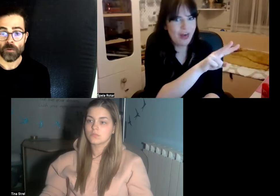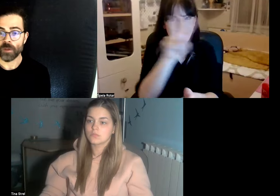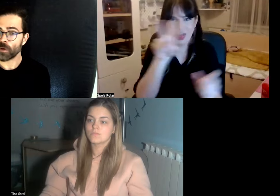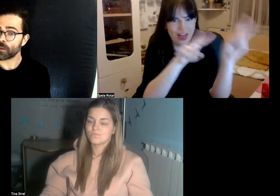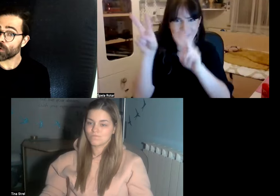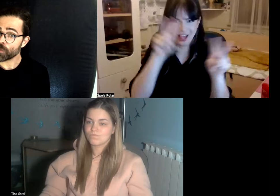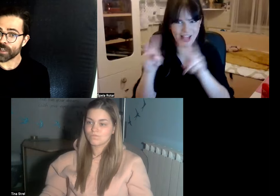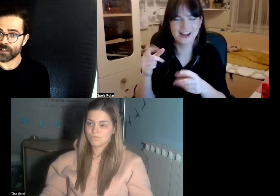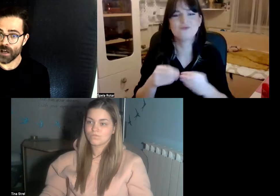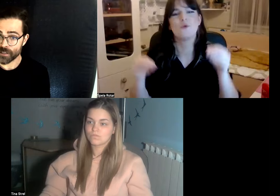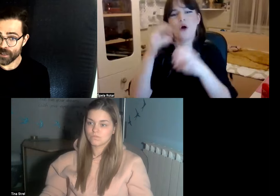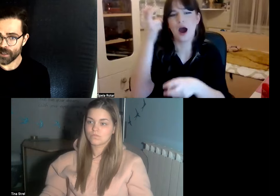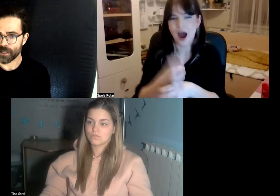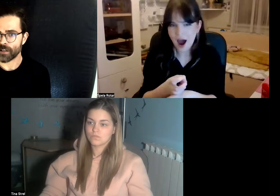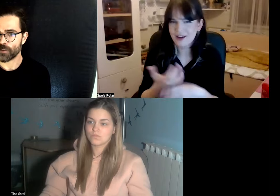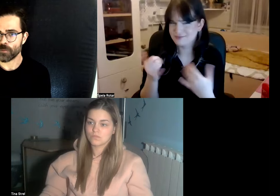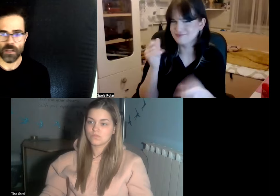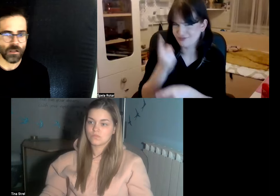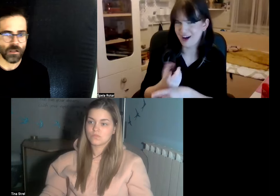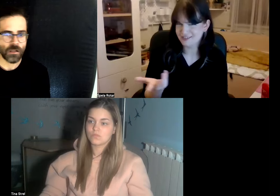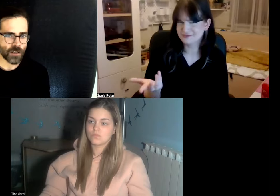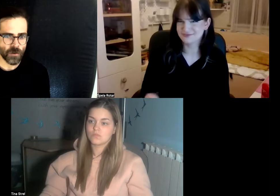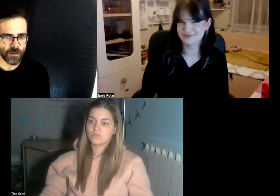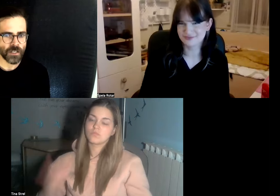but when groups get larger and I need to be looking all around